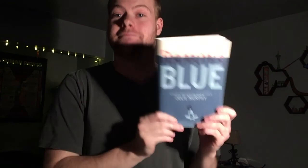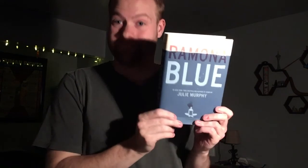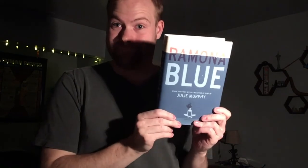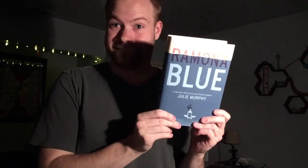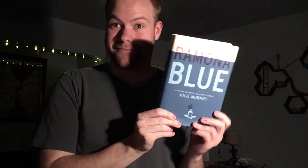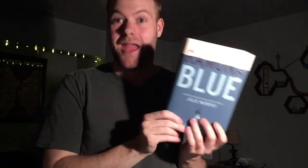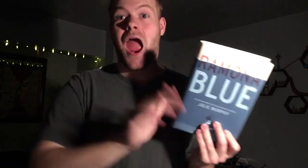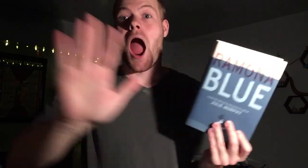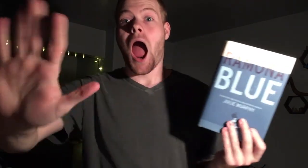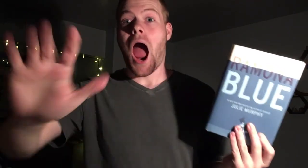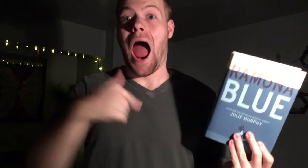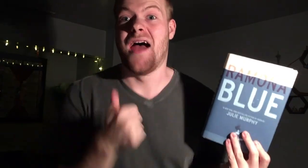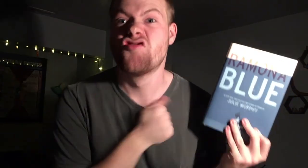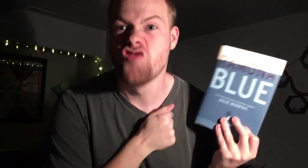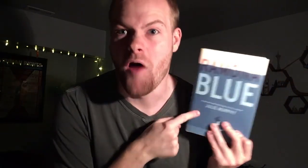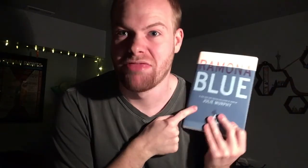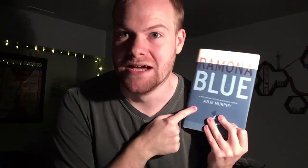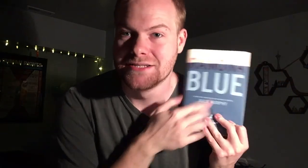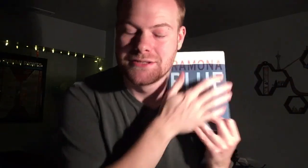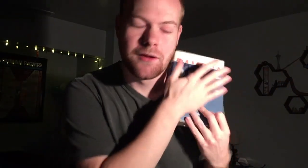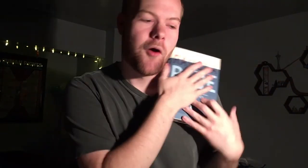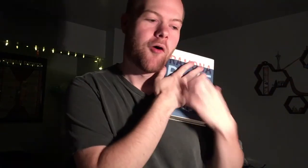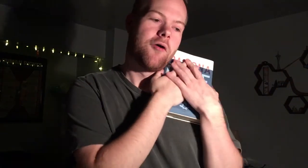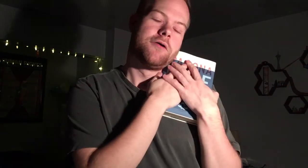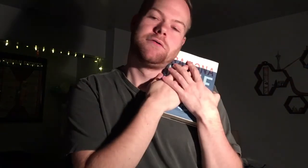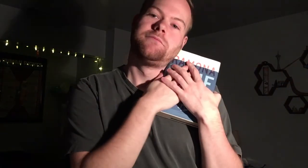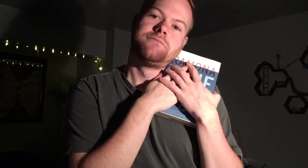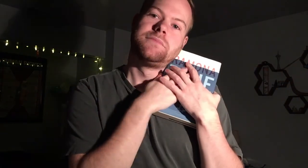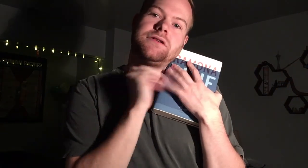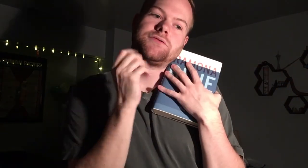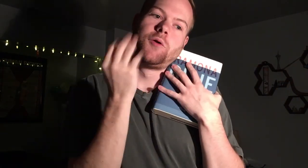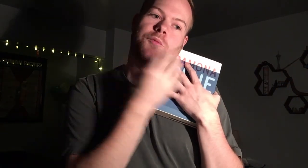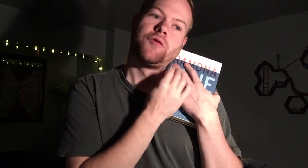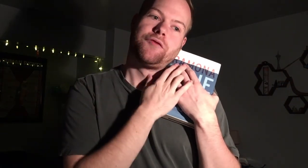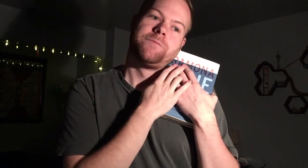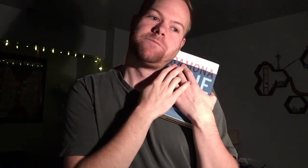[Ramona Blue] I LOVE THIS! It's so beautiful.